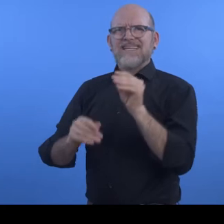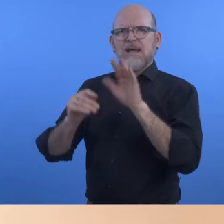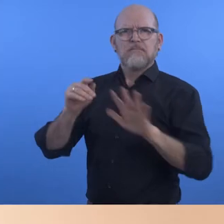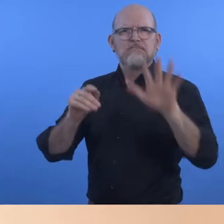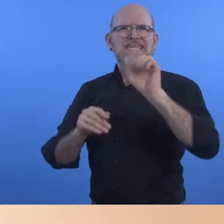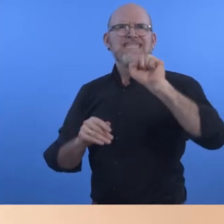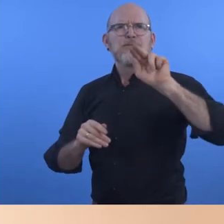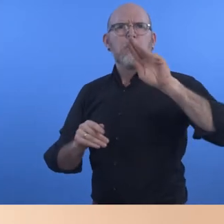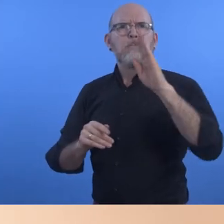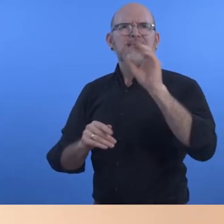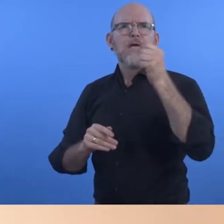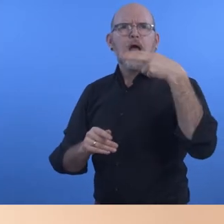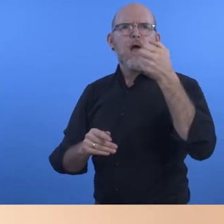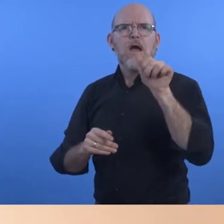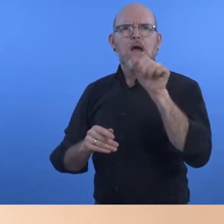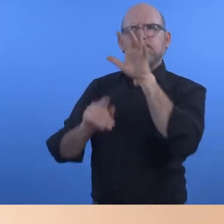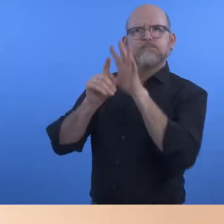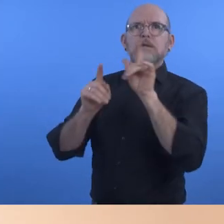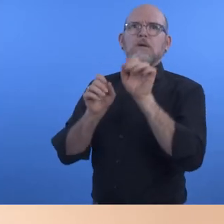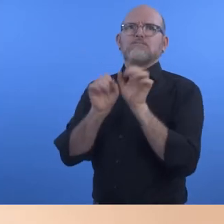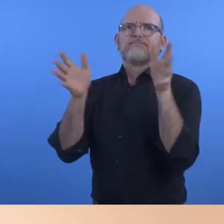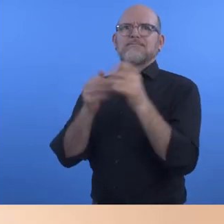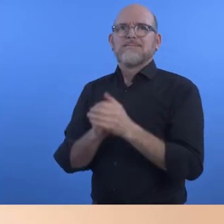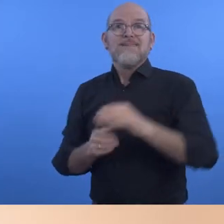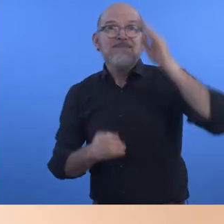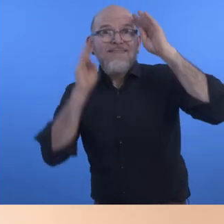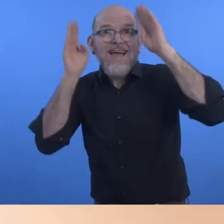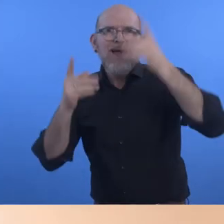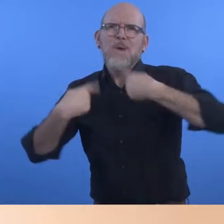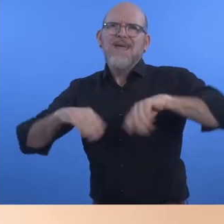Andrea Pregel: "At Sightsavers are incredibly excited to receive the 2022